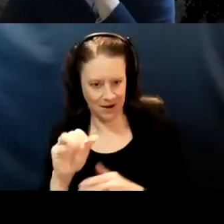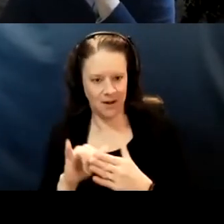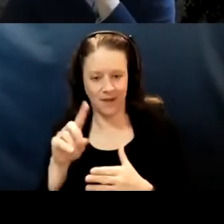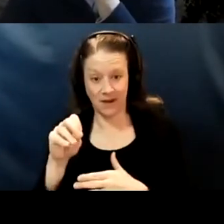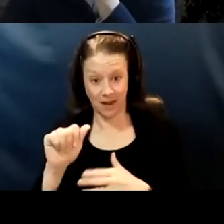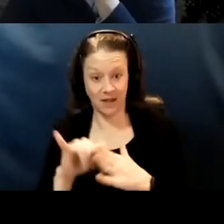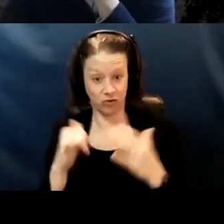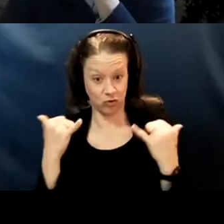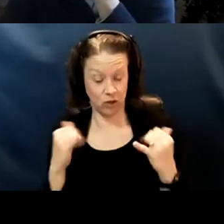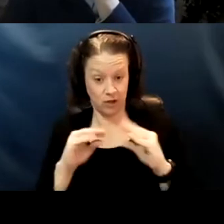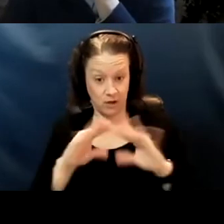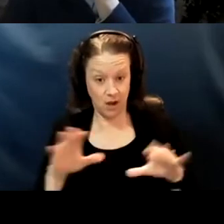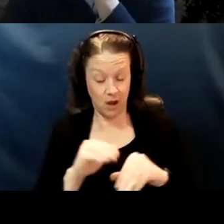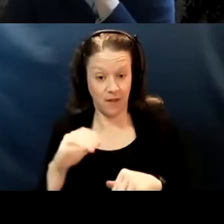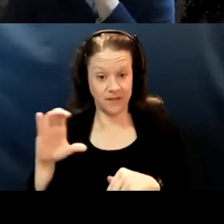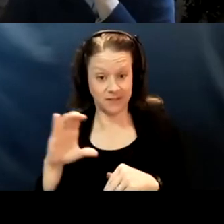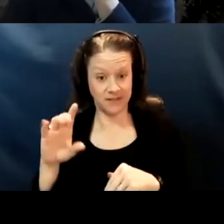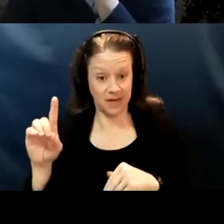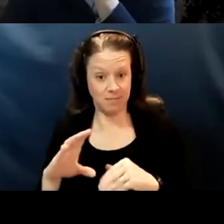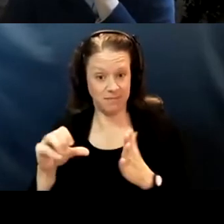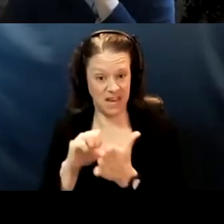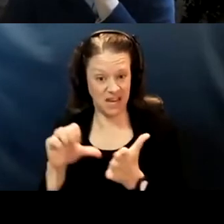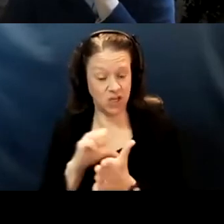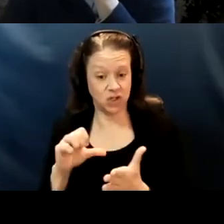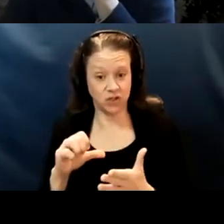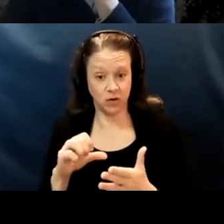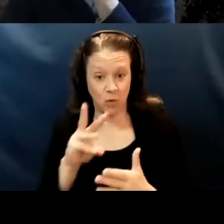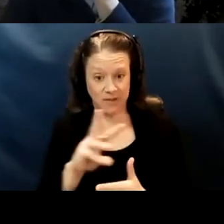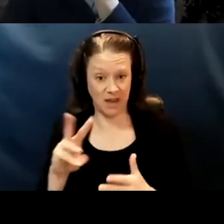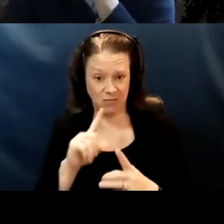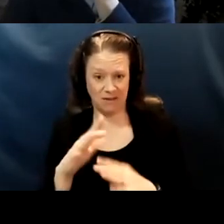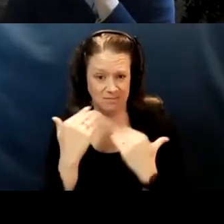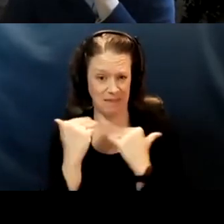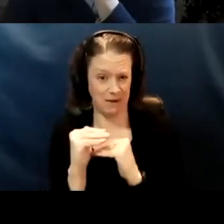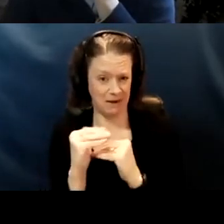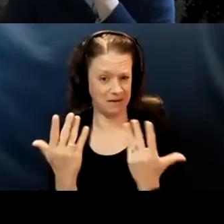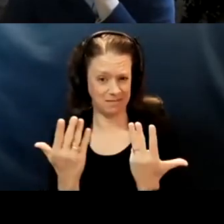on the city page website is really quite limited. They have a large focus.